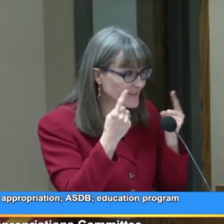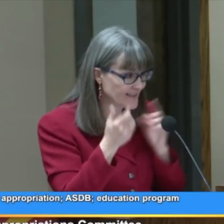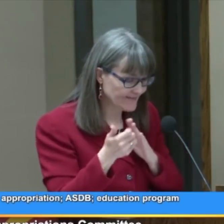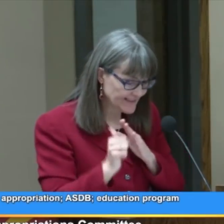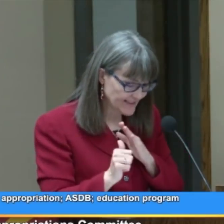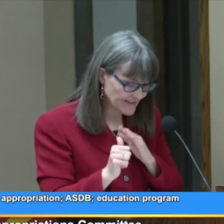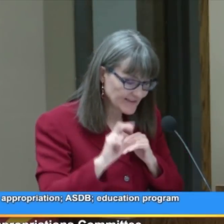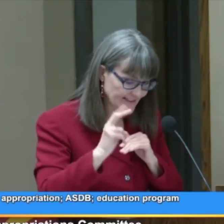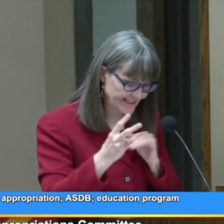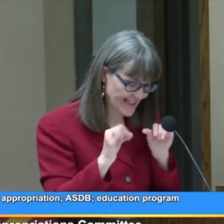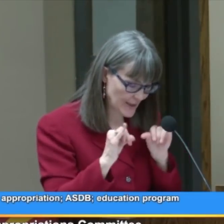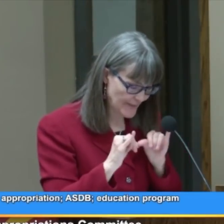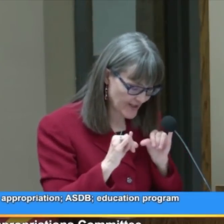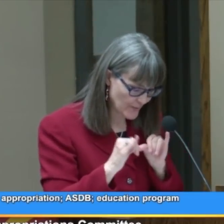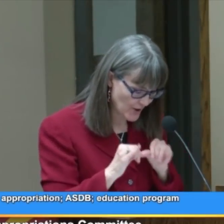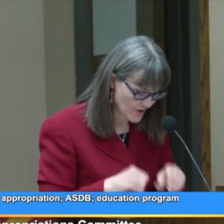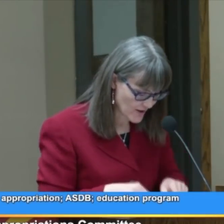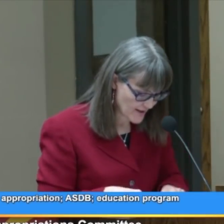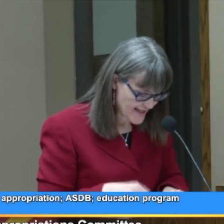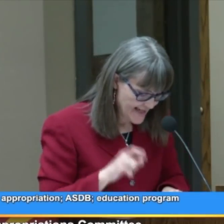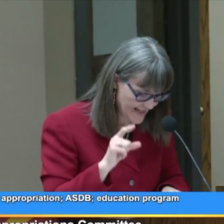Cognitive skills, the second benchmark.